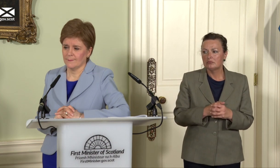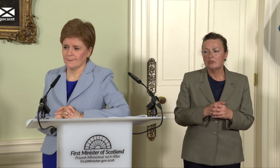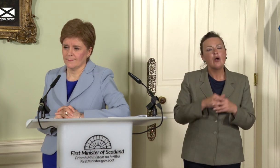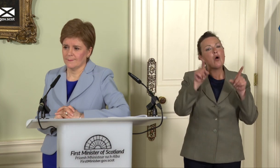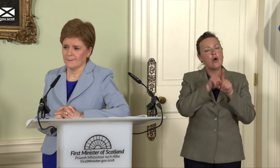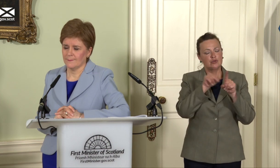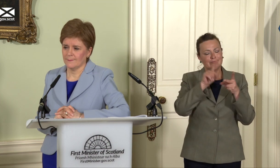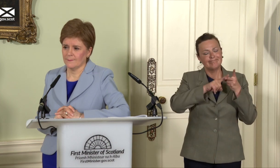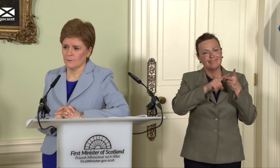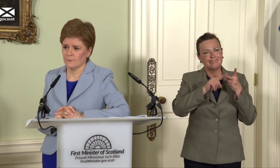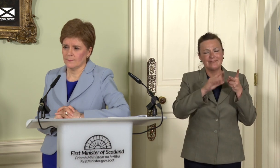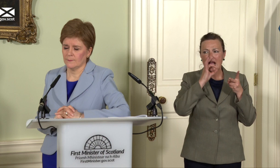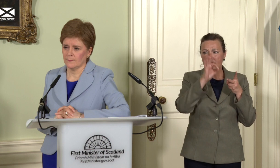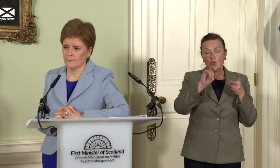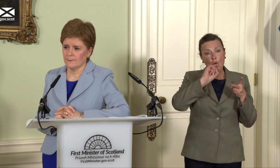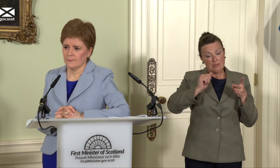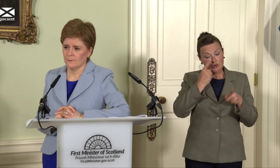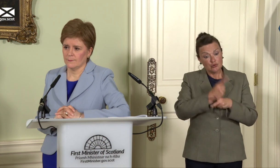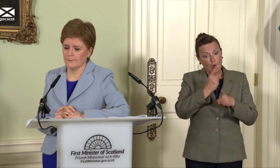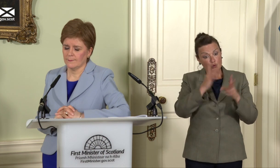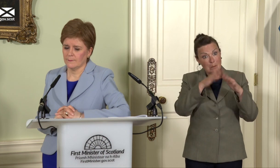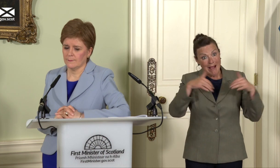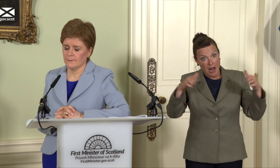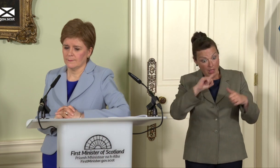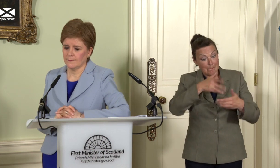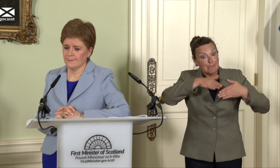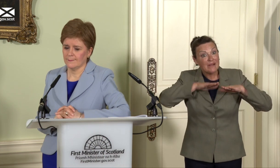you mentioned you’re going to make a statement to Parliament; will that be before recess, and is it